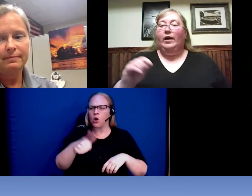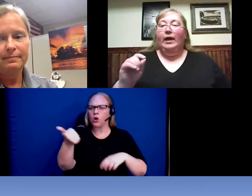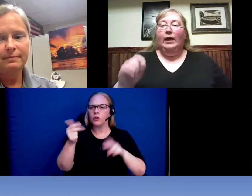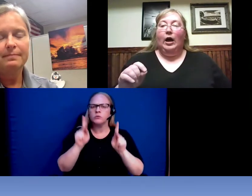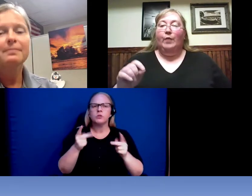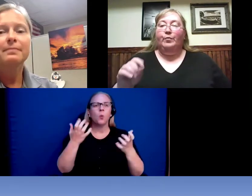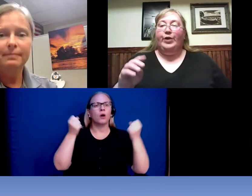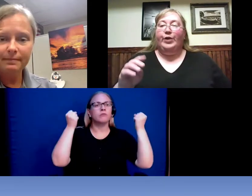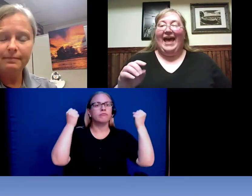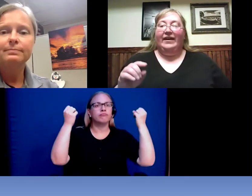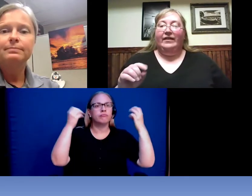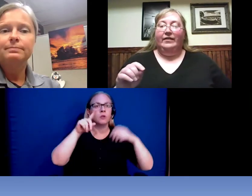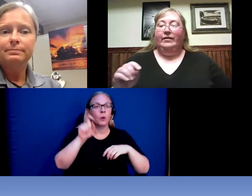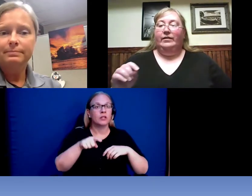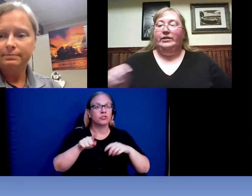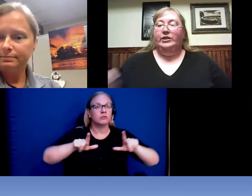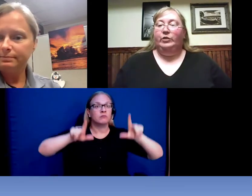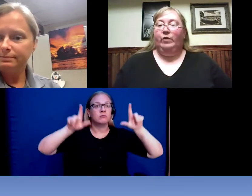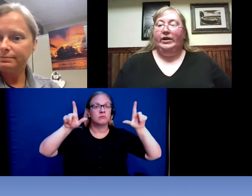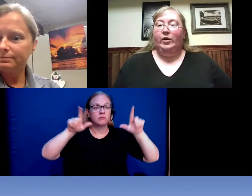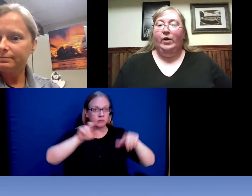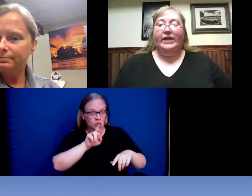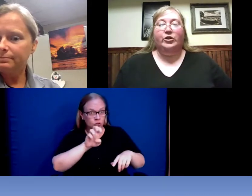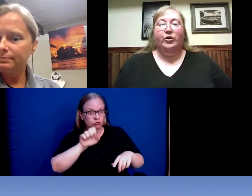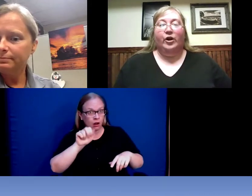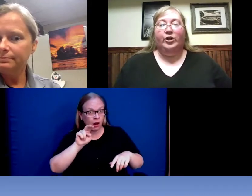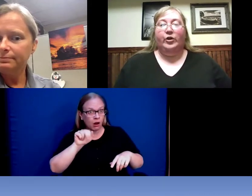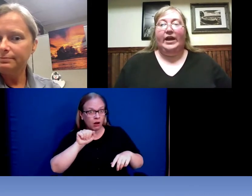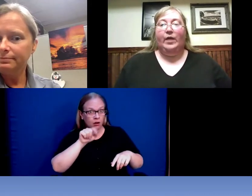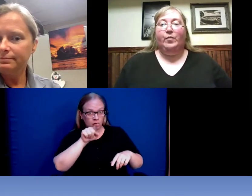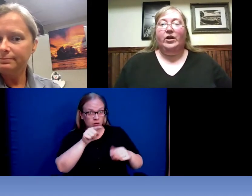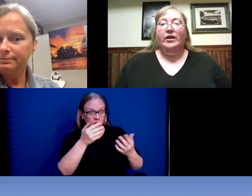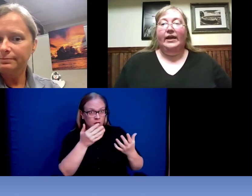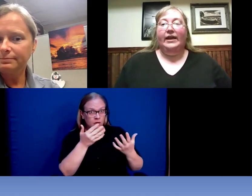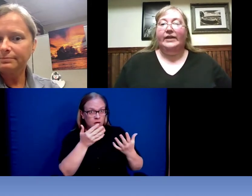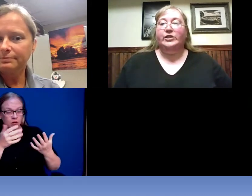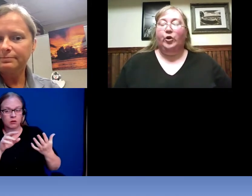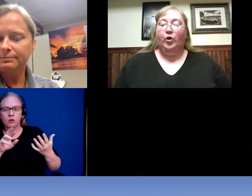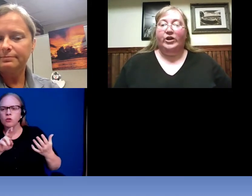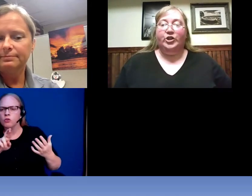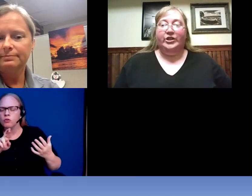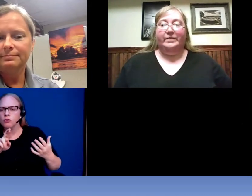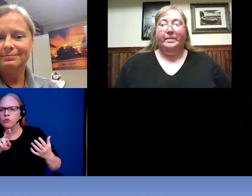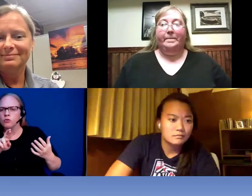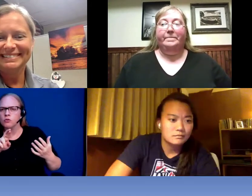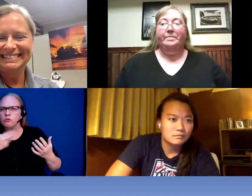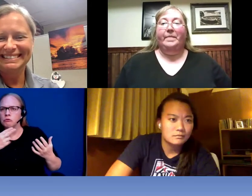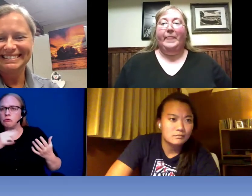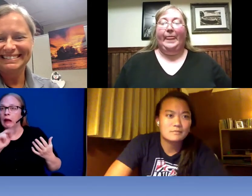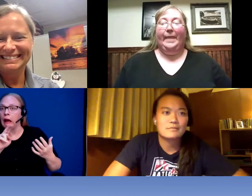Brianna did you want to go ahead and turn on your camera and ask your question ? >> Hi